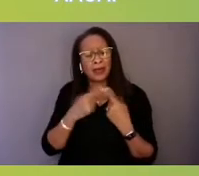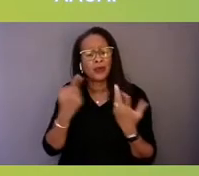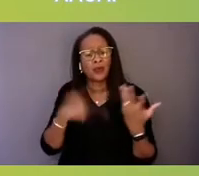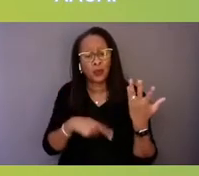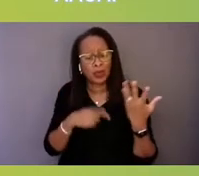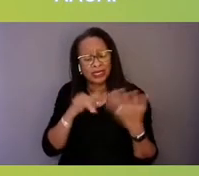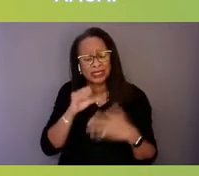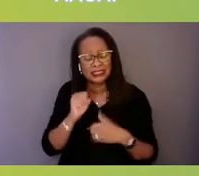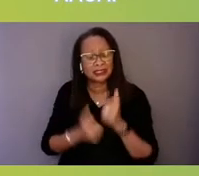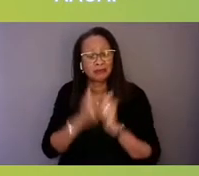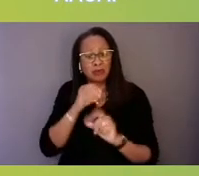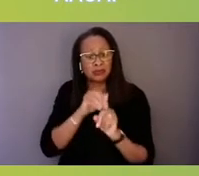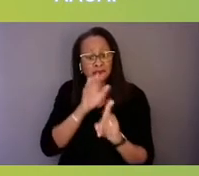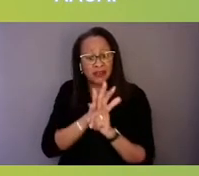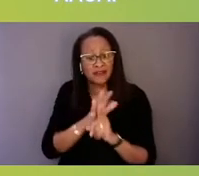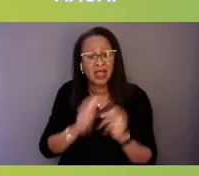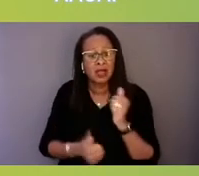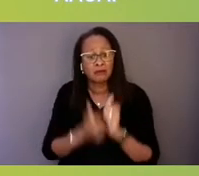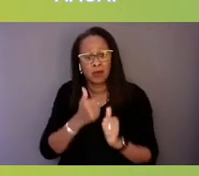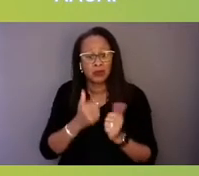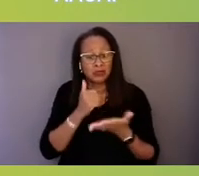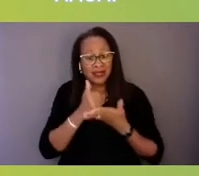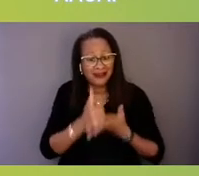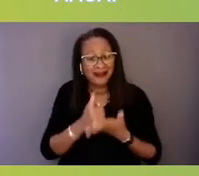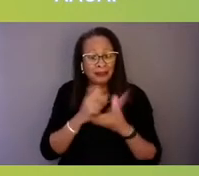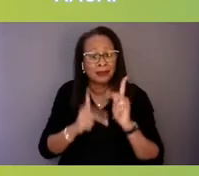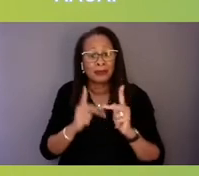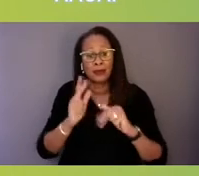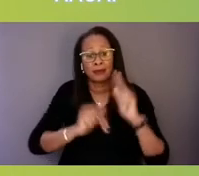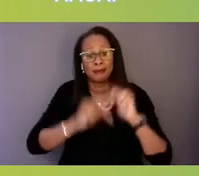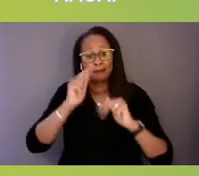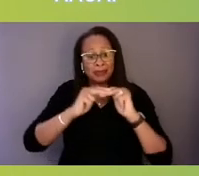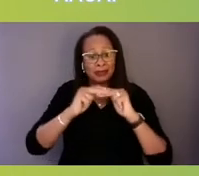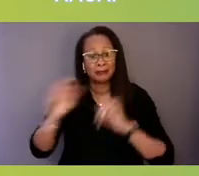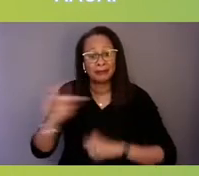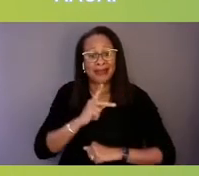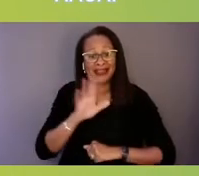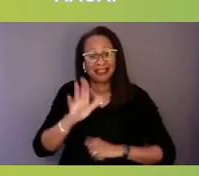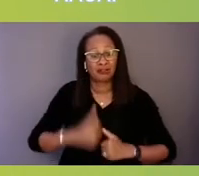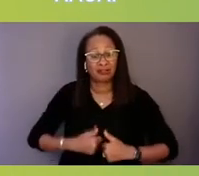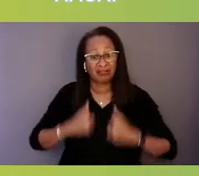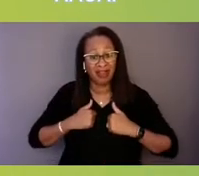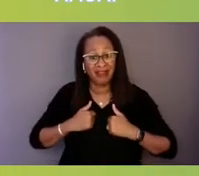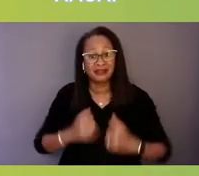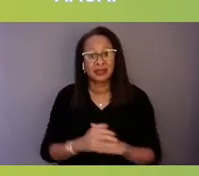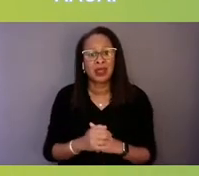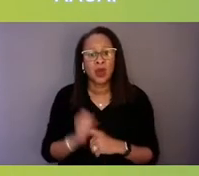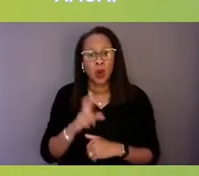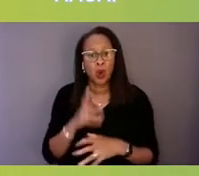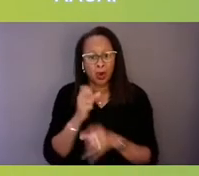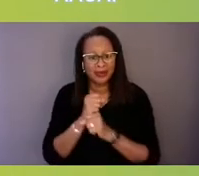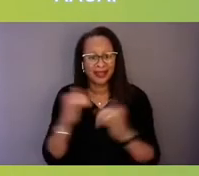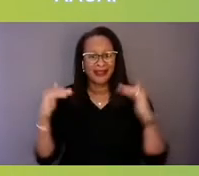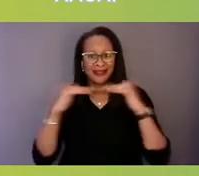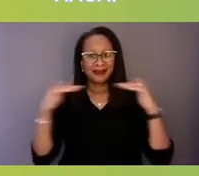in helping people build back their lives or get equity embedded in the response.